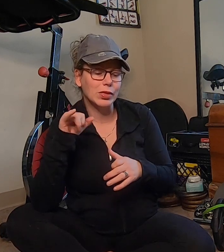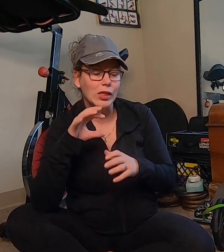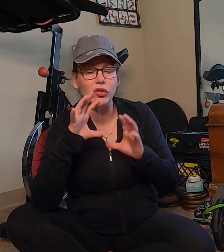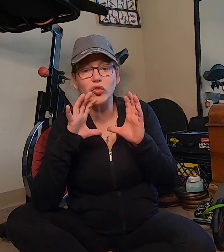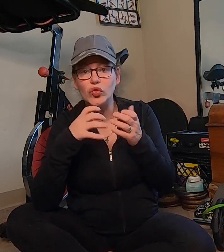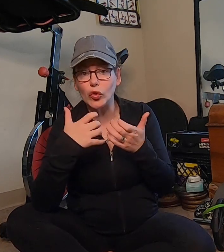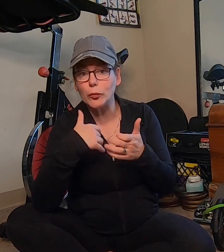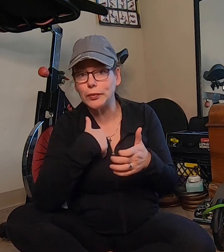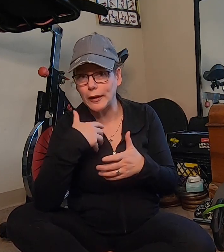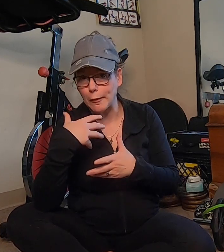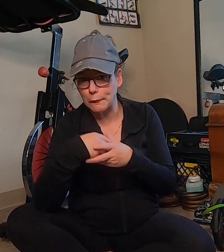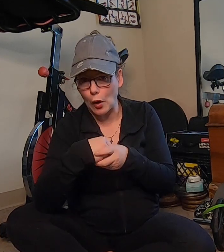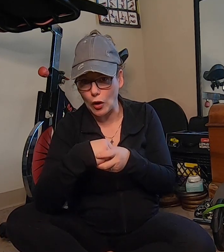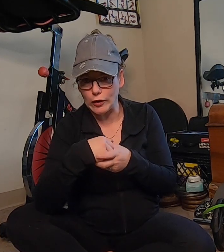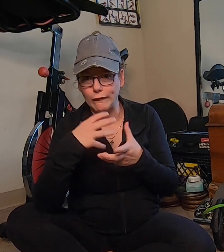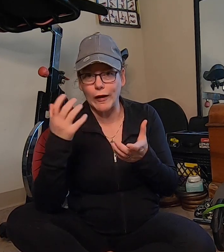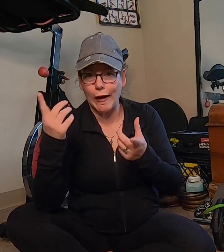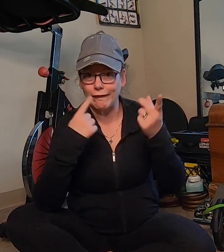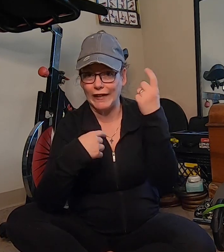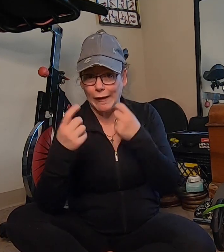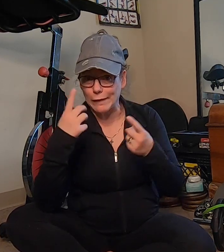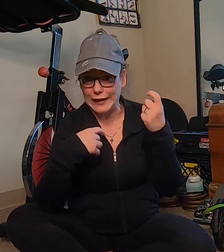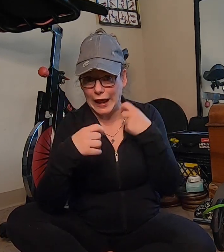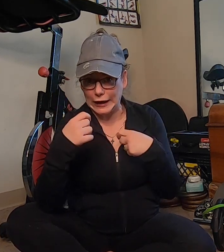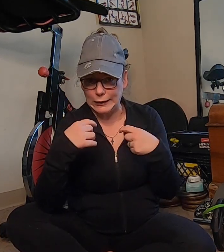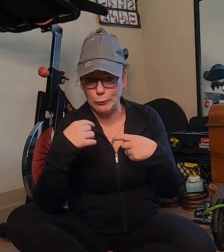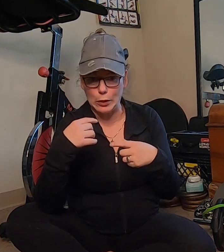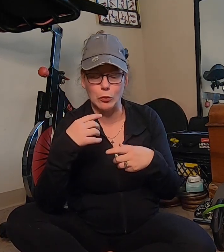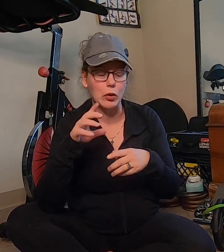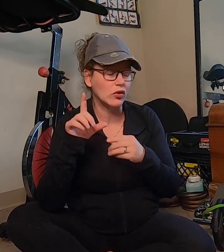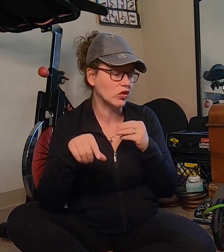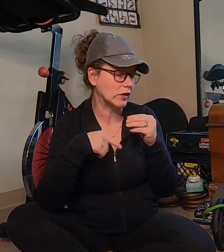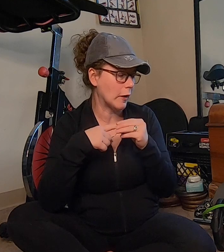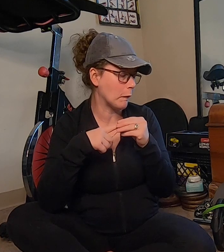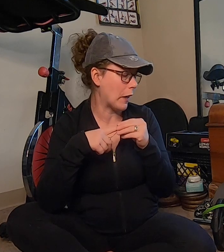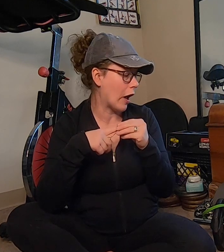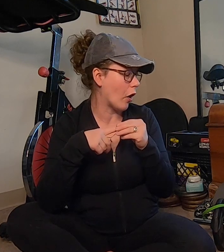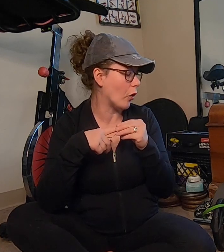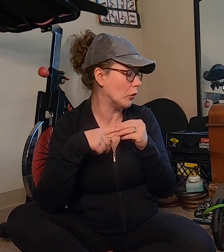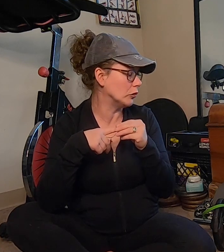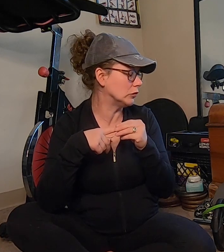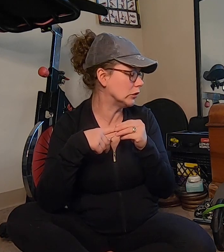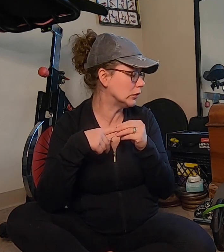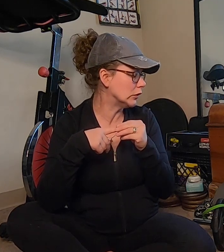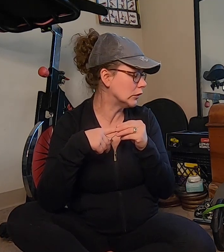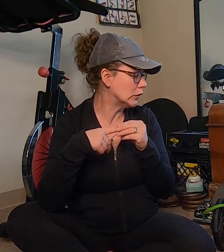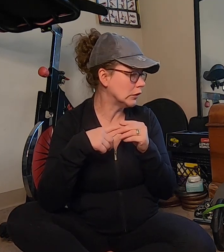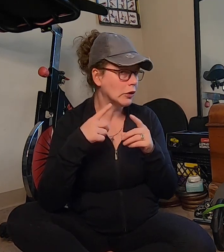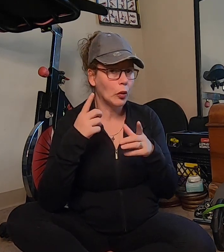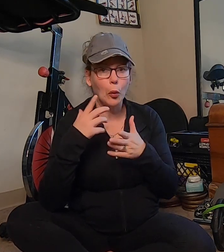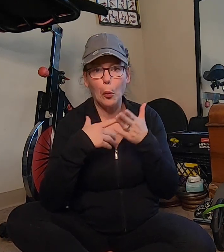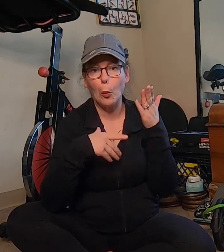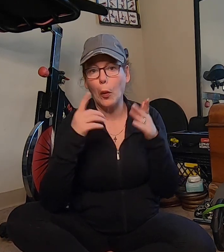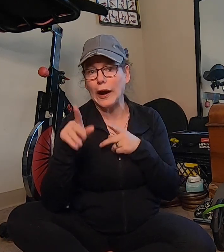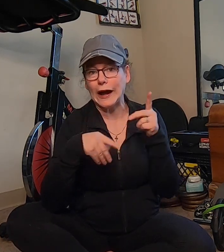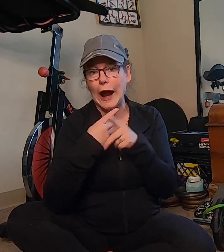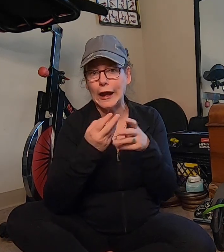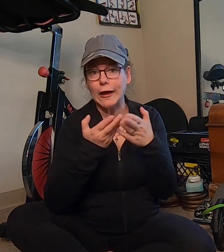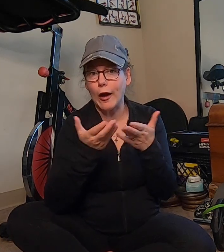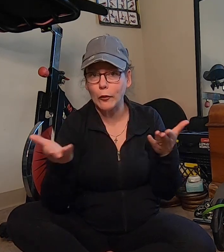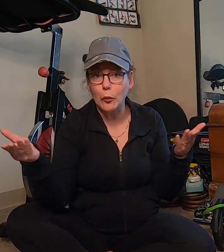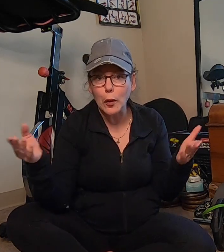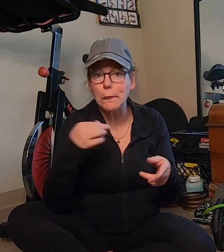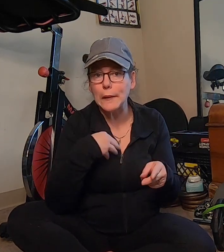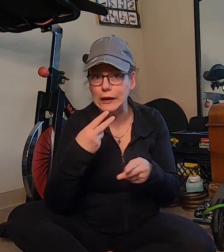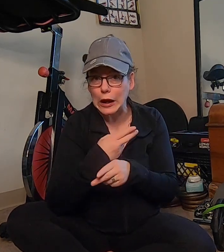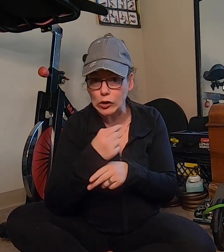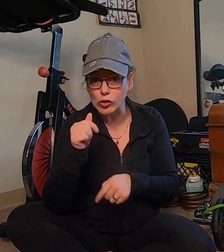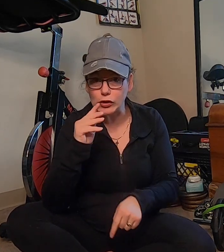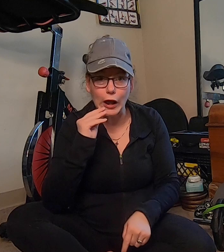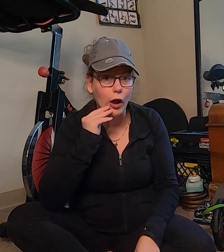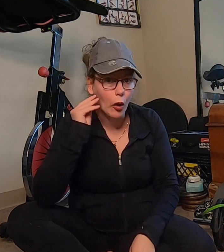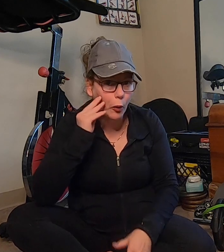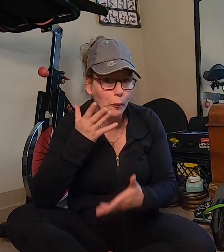this group that I'm part of has been asking me a question about what kind of equipment I use at